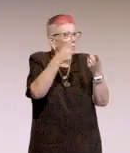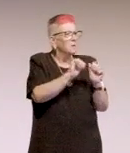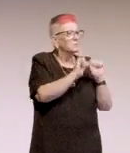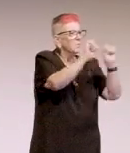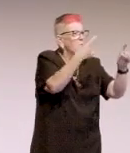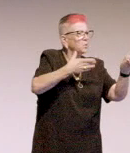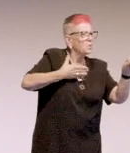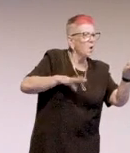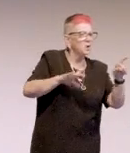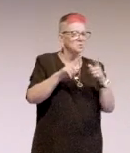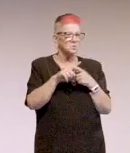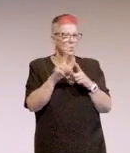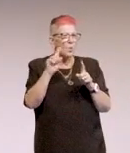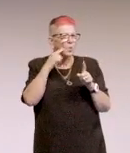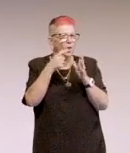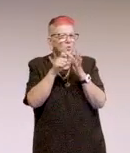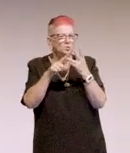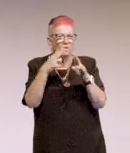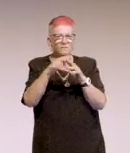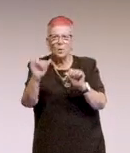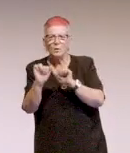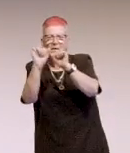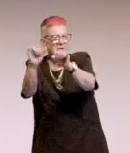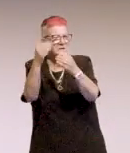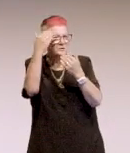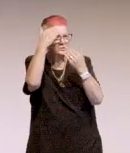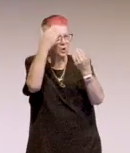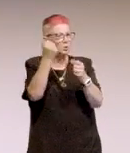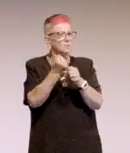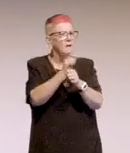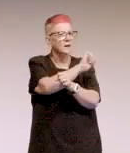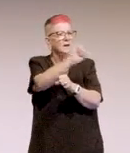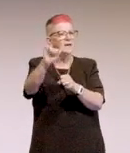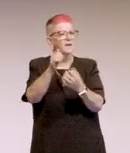to do for them to make their accessibility,